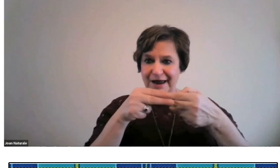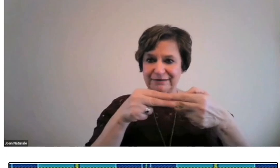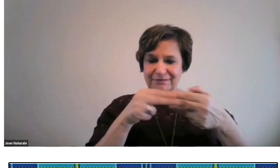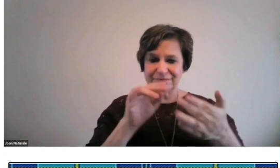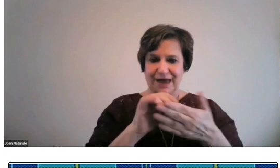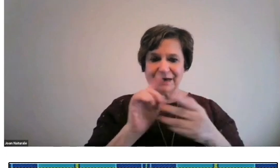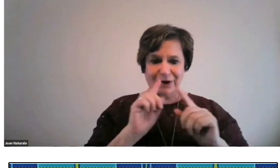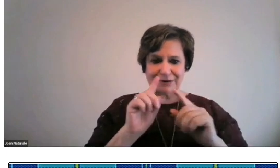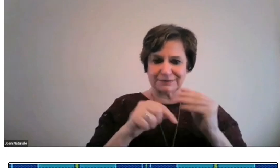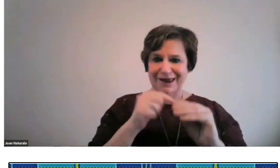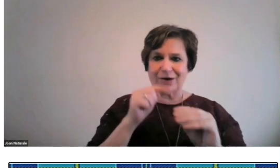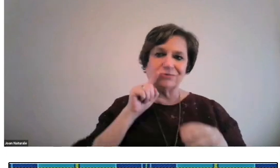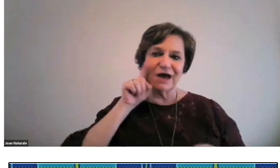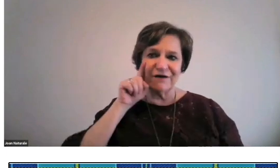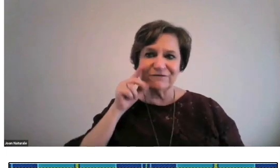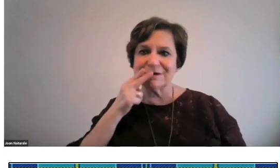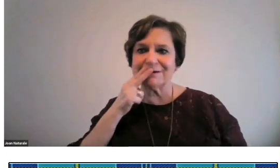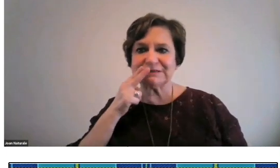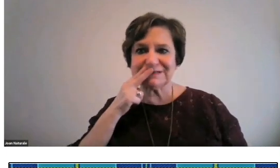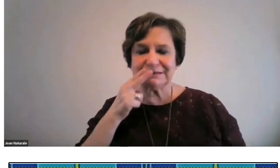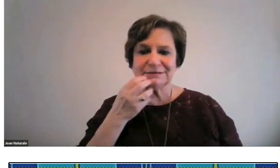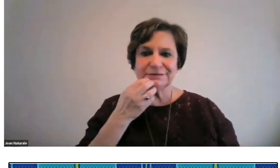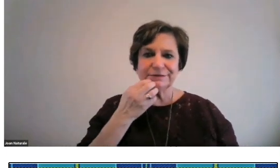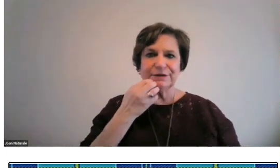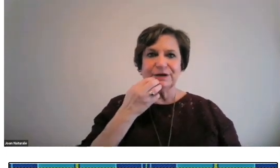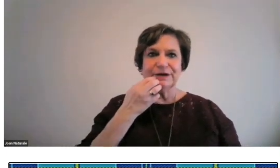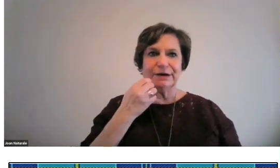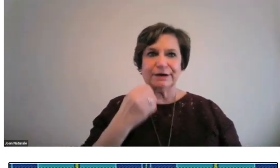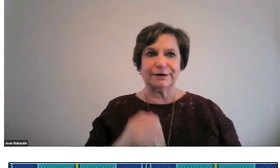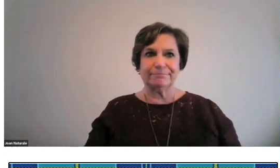As you'll notice, this slide talks about deaf Nazis.